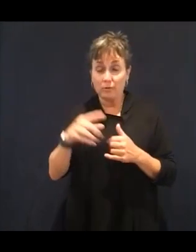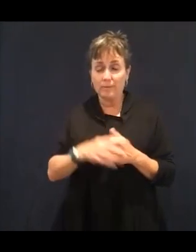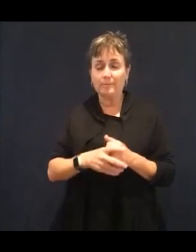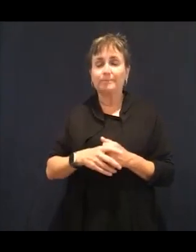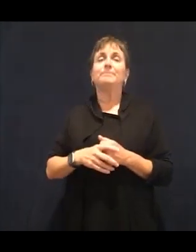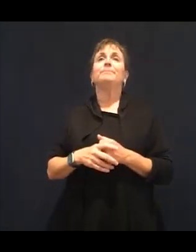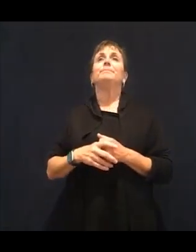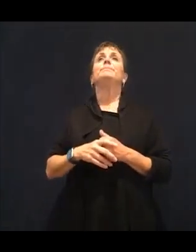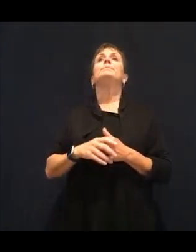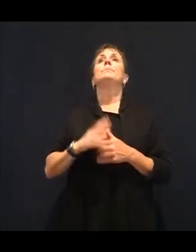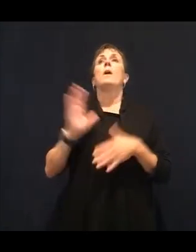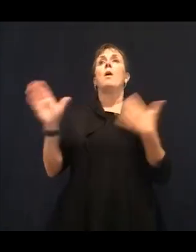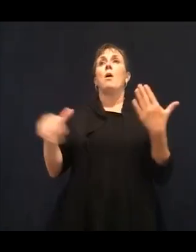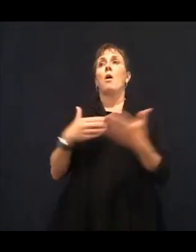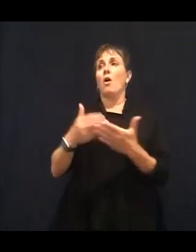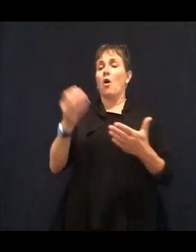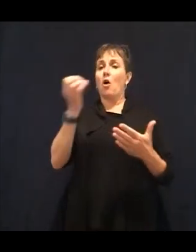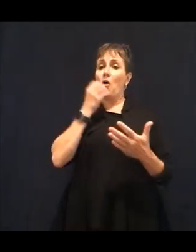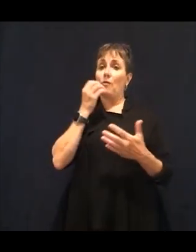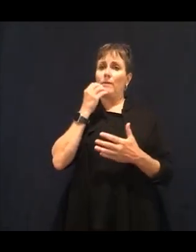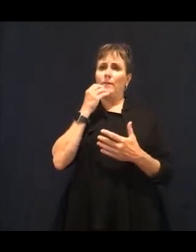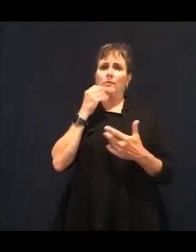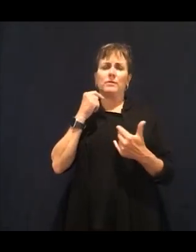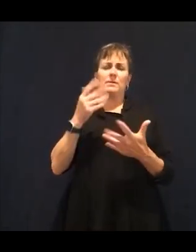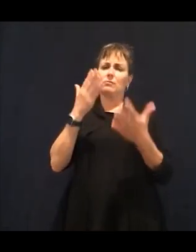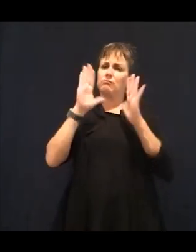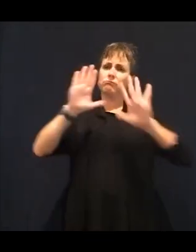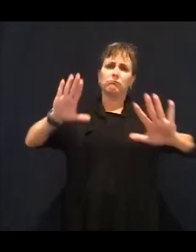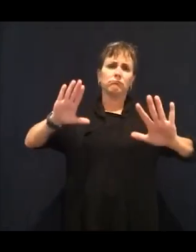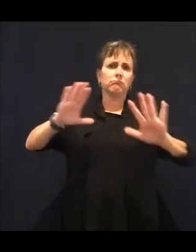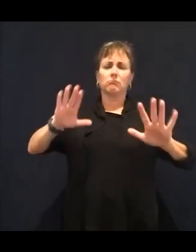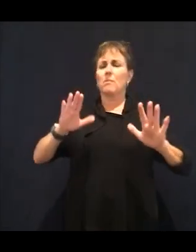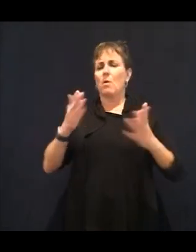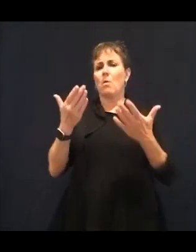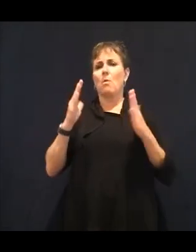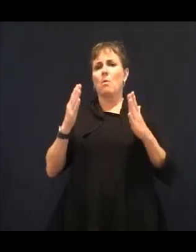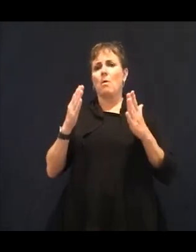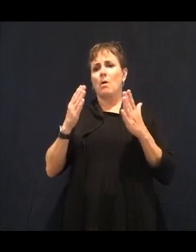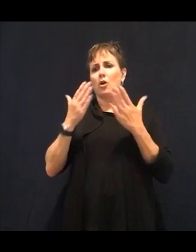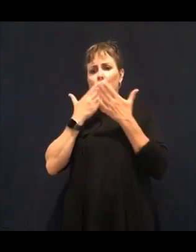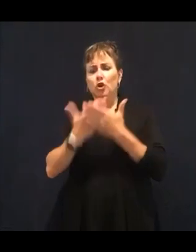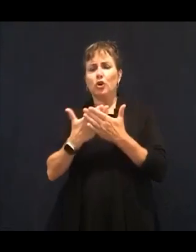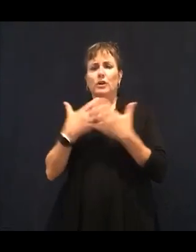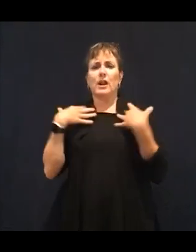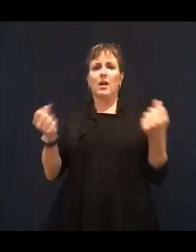are good and healthy for our eyes. That's extremely important